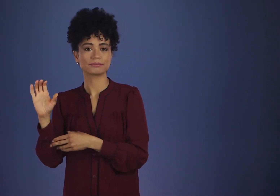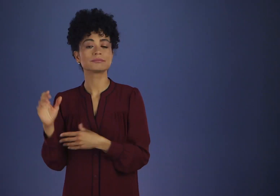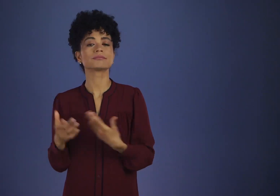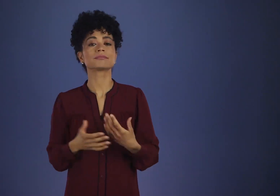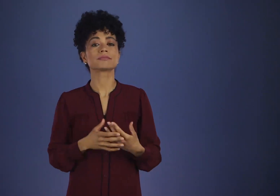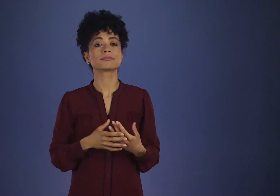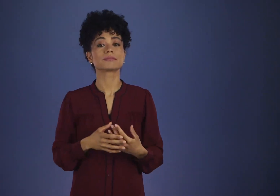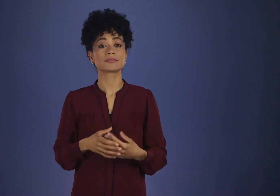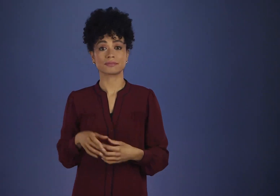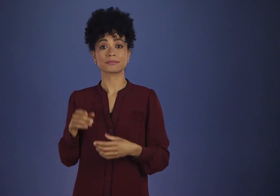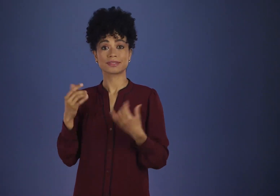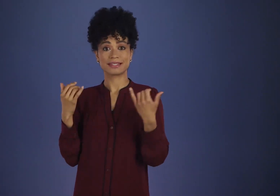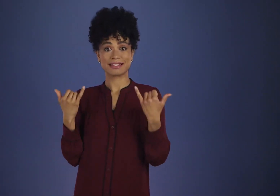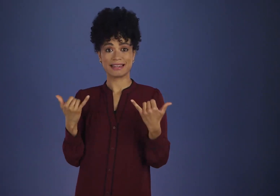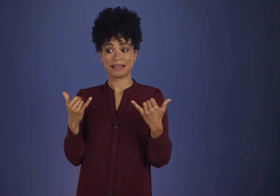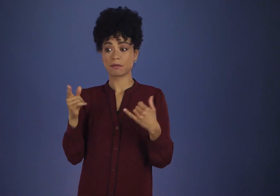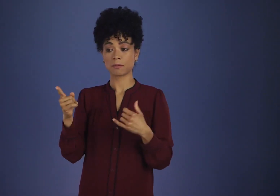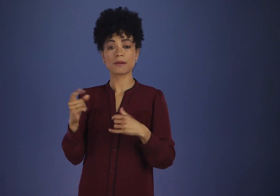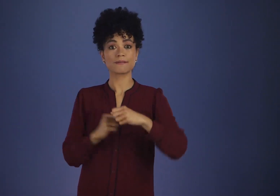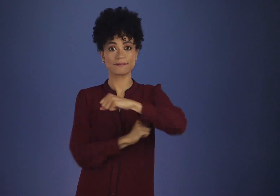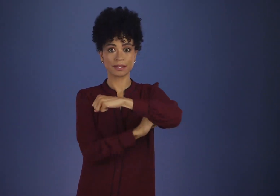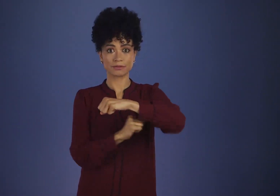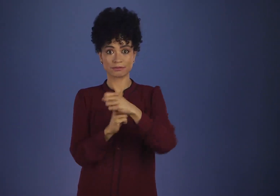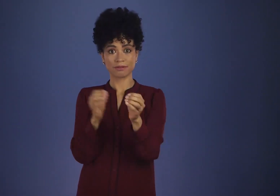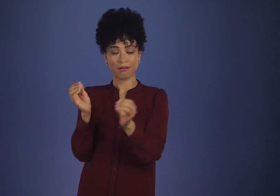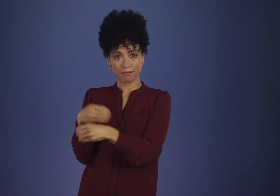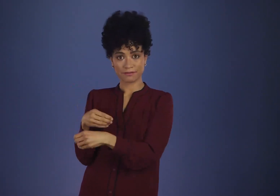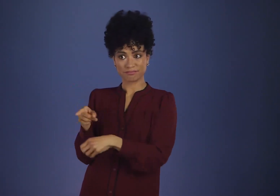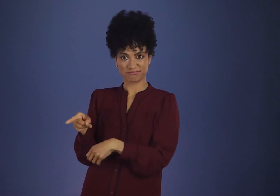and the Foundation office is now the General Service Office.